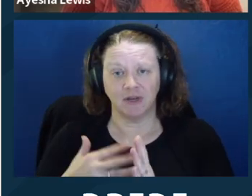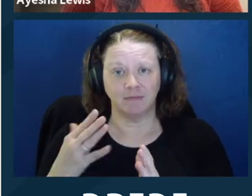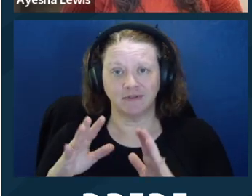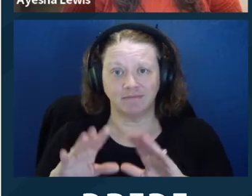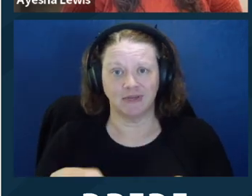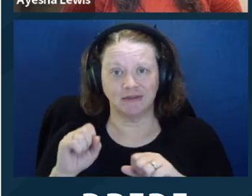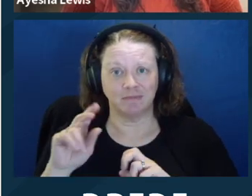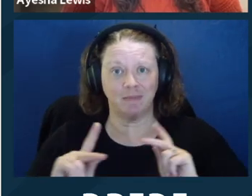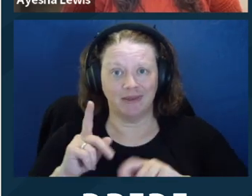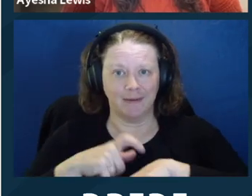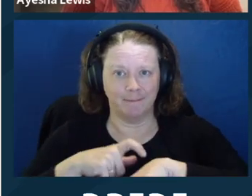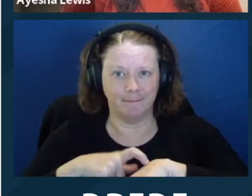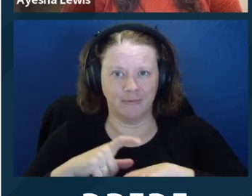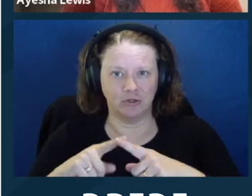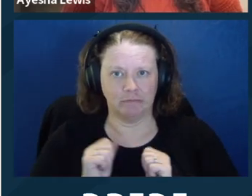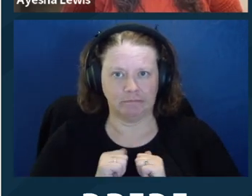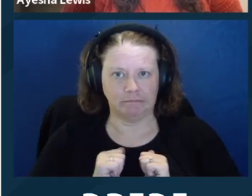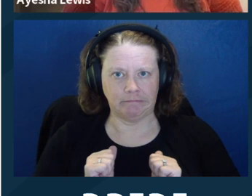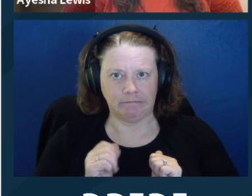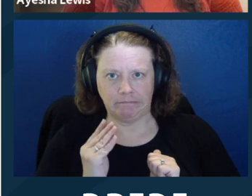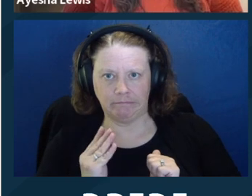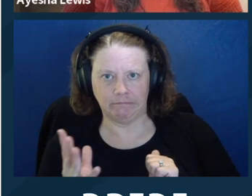happen, that, you know, you're happy to have that conversation.